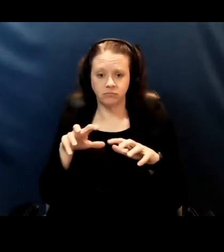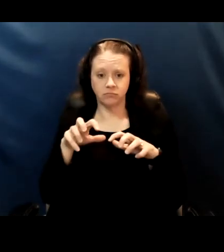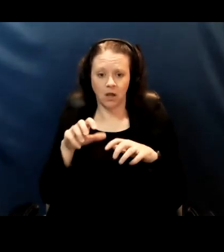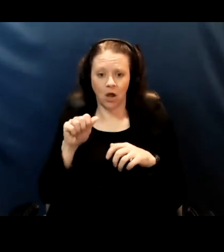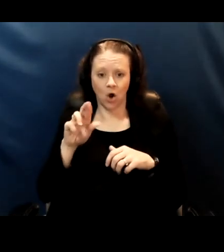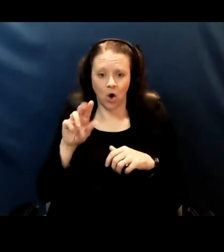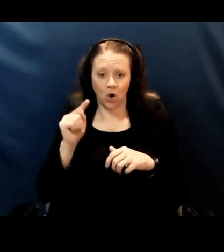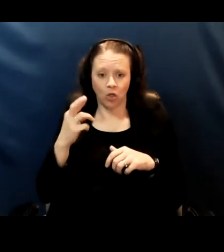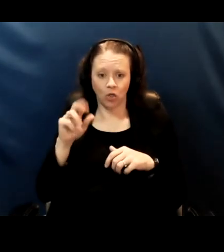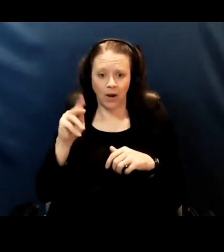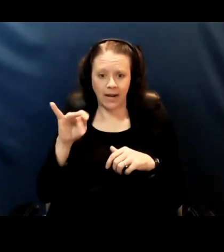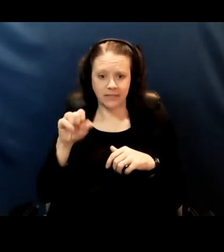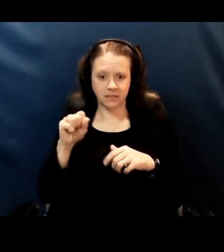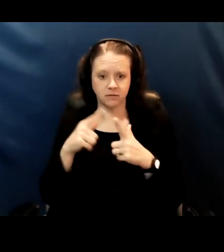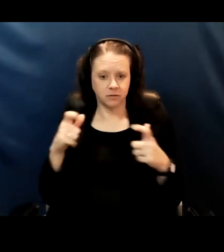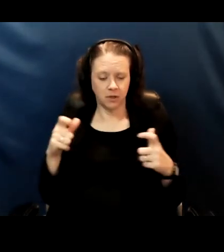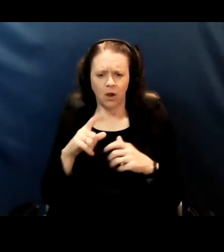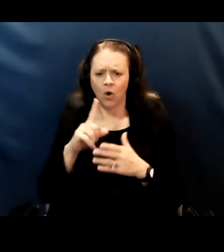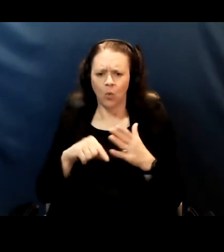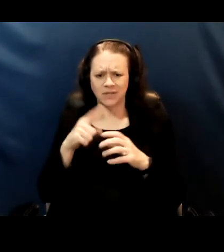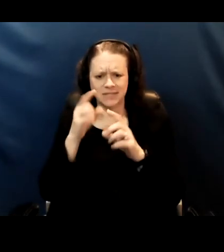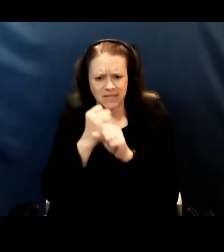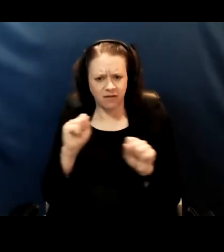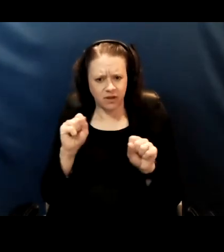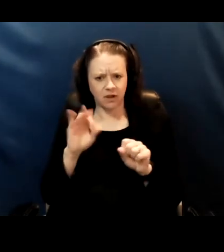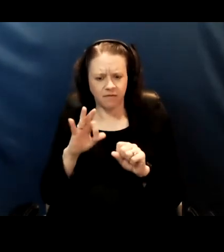what do you think the safety is for the vaccine for those children?